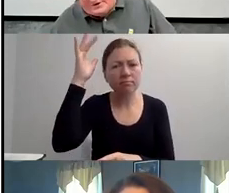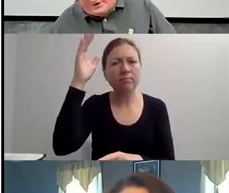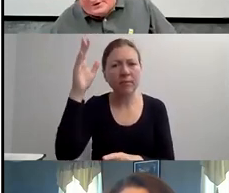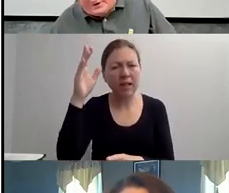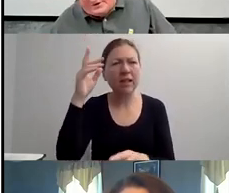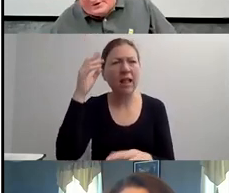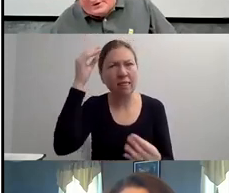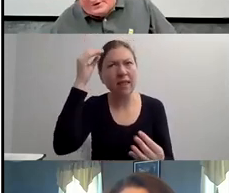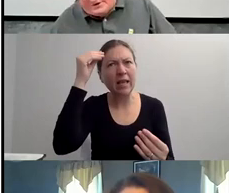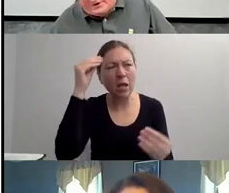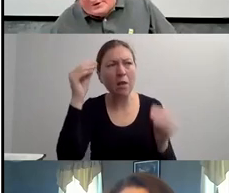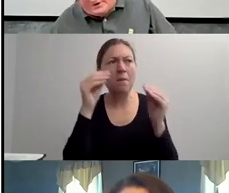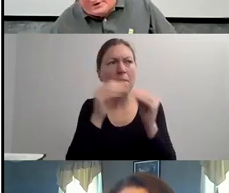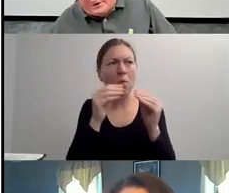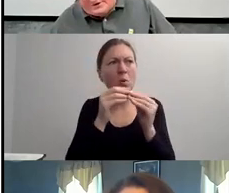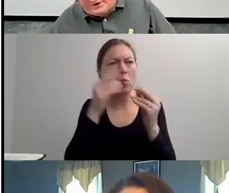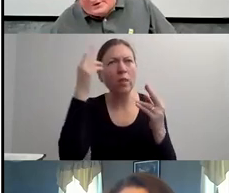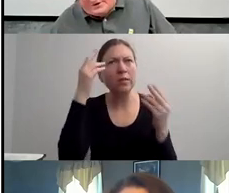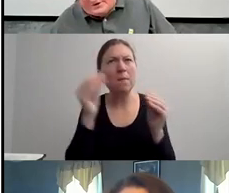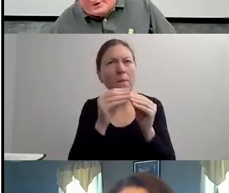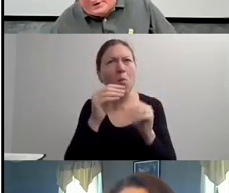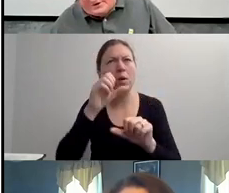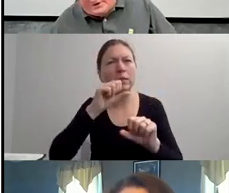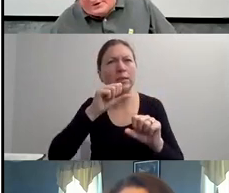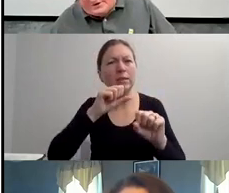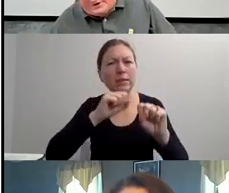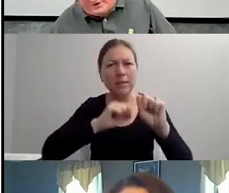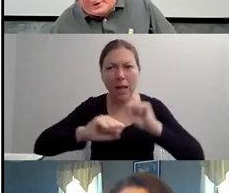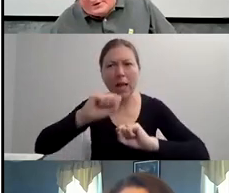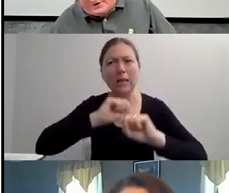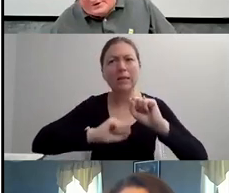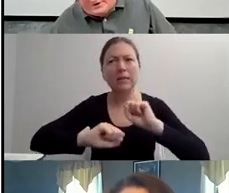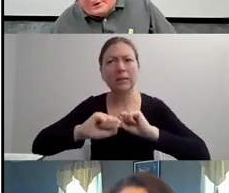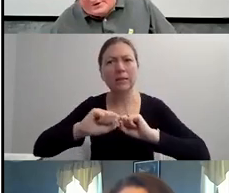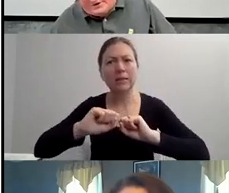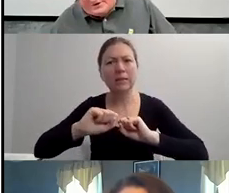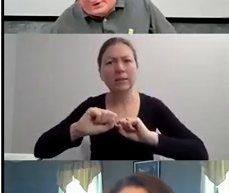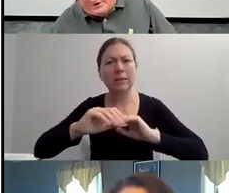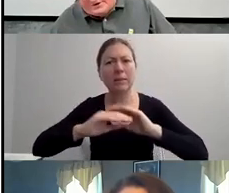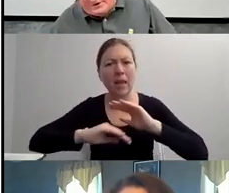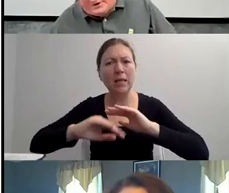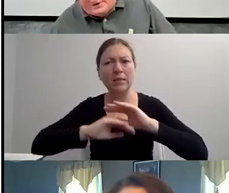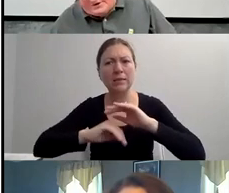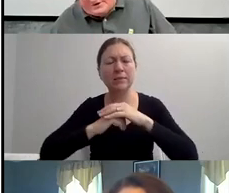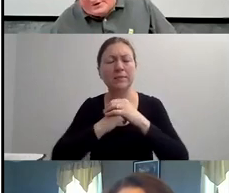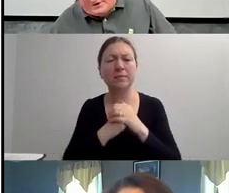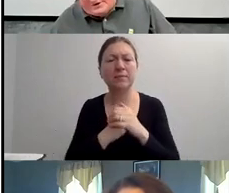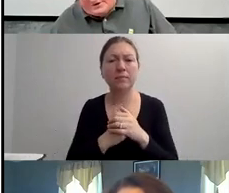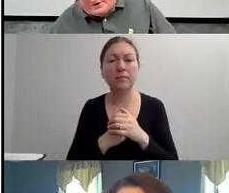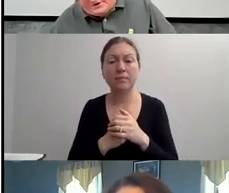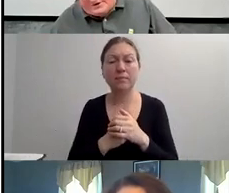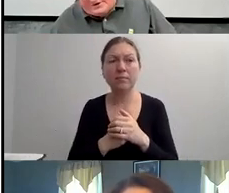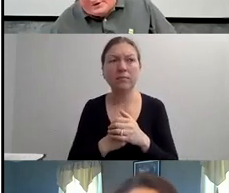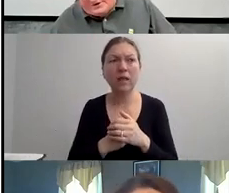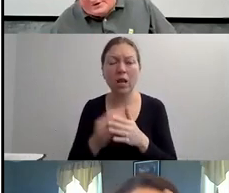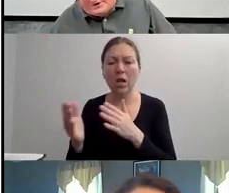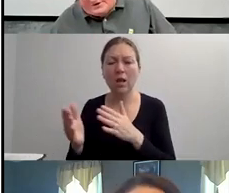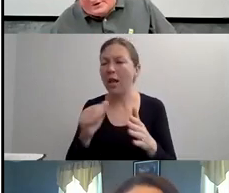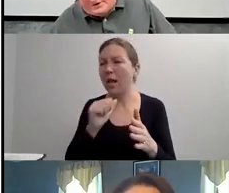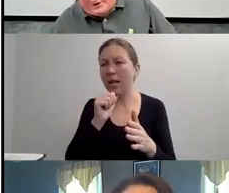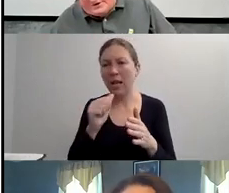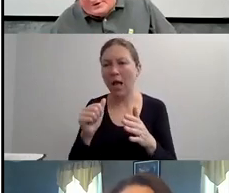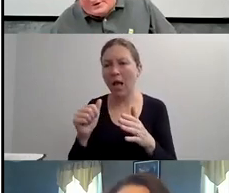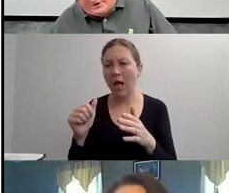"SO BASICALLY A REACTION TO DISABILITY IS THE SAME FIGHT OR FLIGHT REACTION THAT ANY